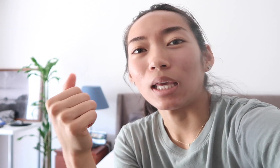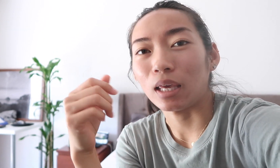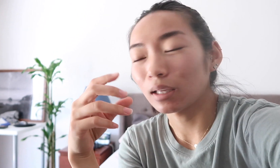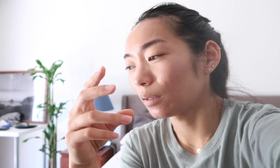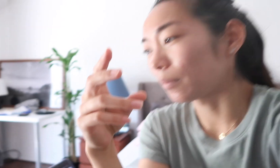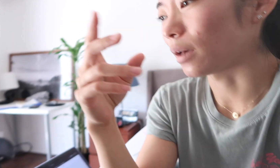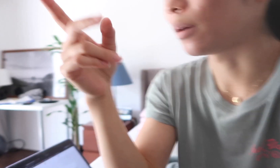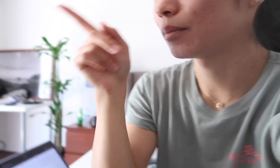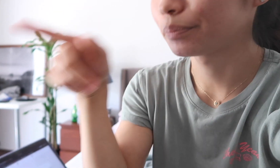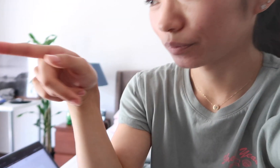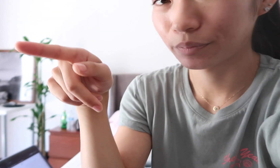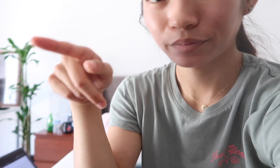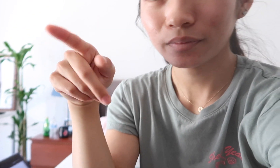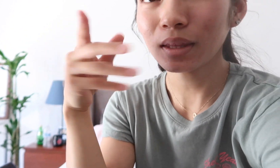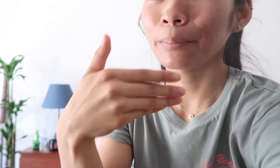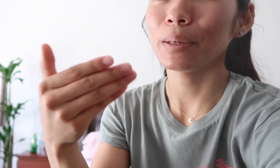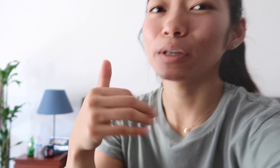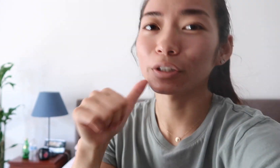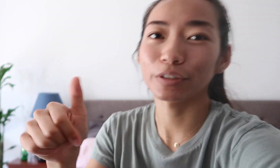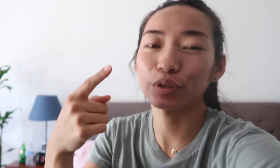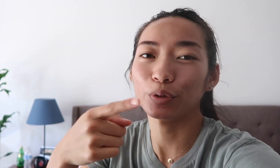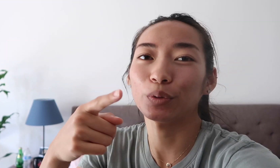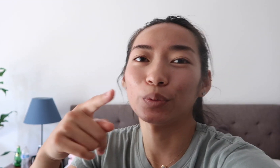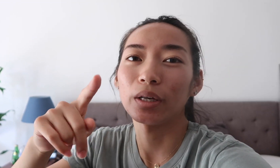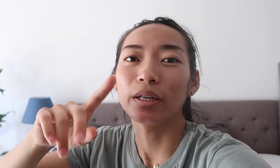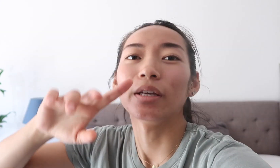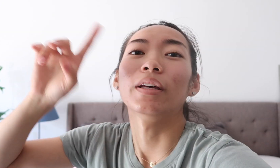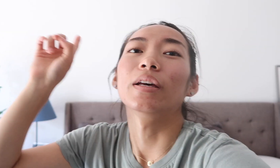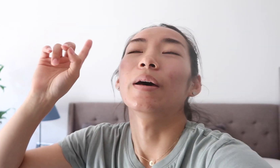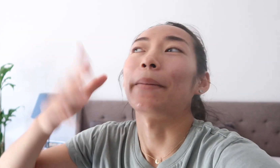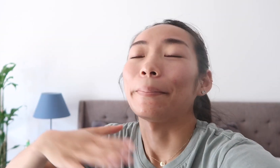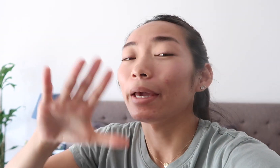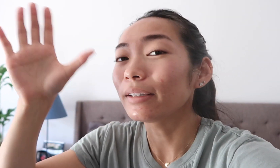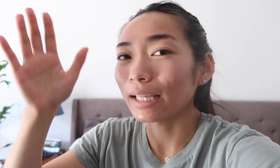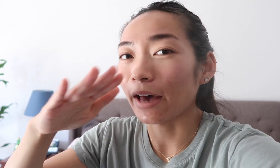gonna take baby girl to my parents house